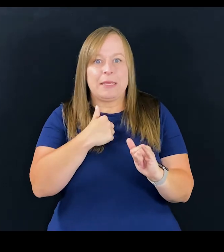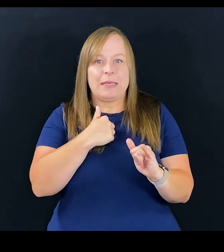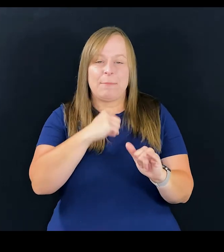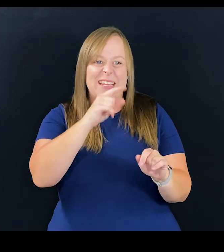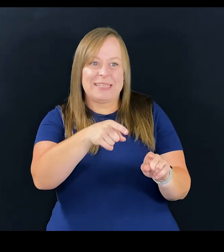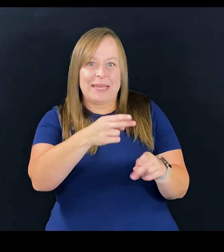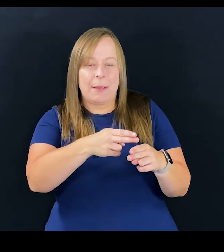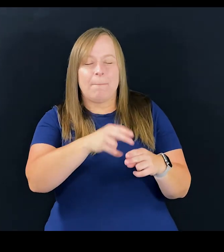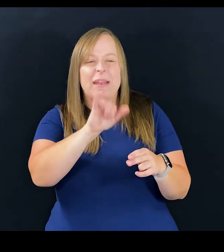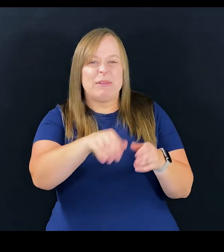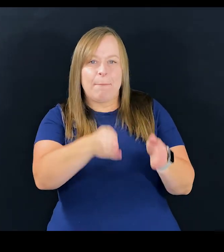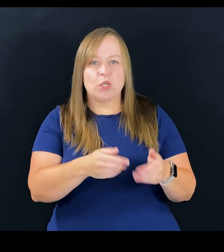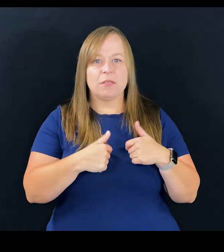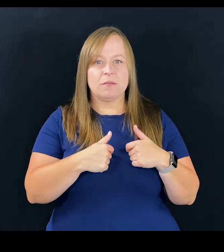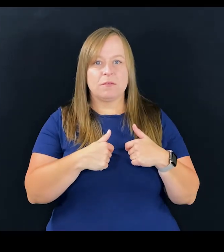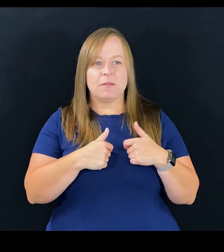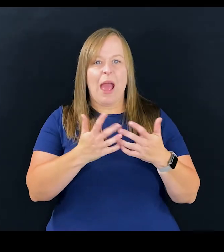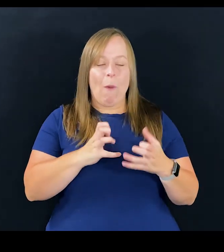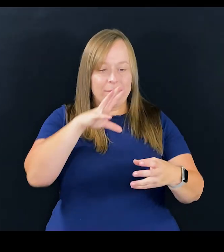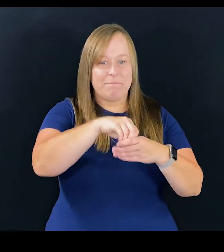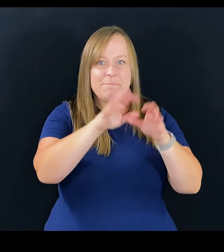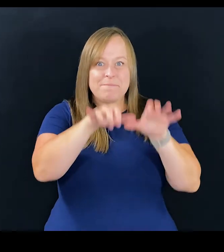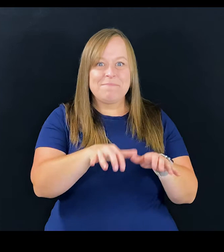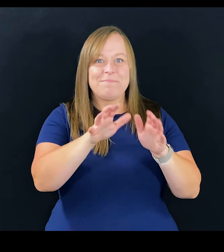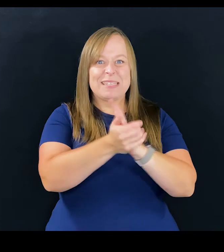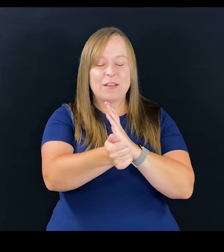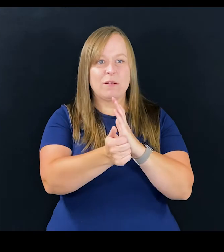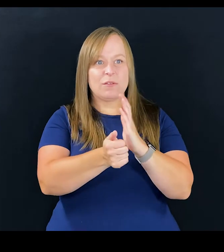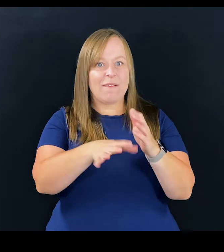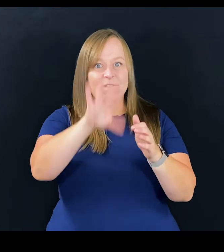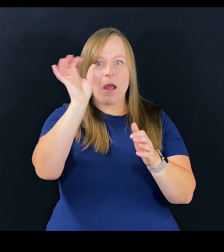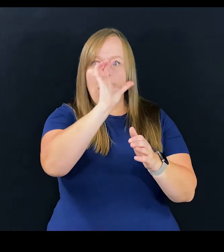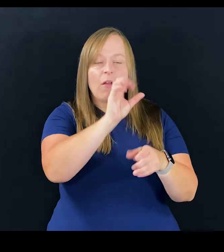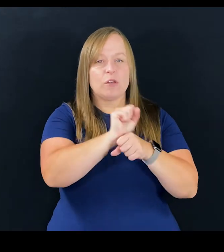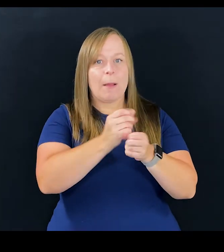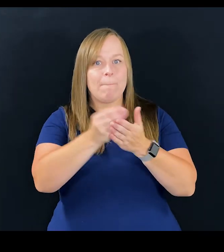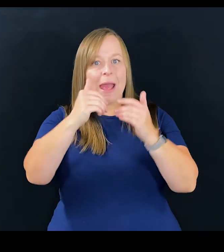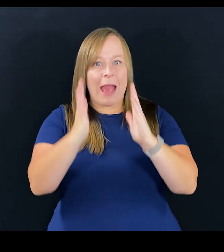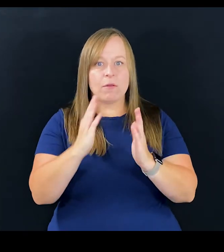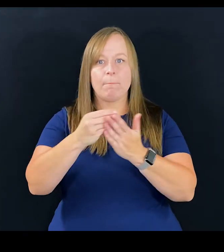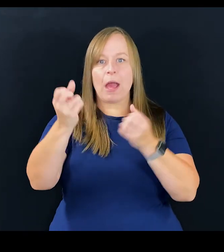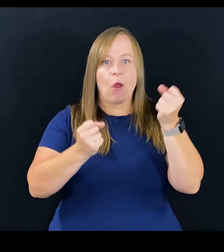I'm not gonna say his name, but I was that person, I wanted to input my skills so I could find the job so I could buy the house, buy the car,